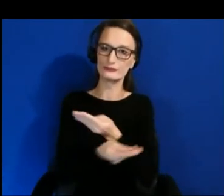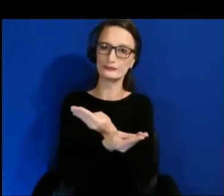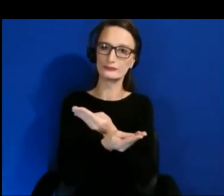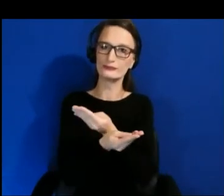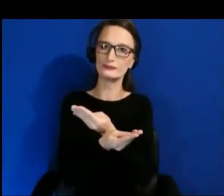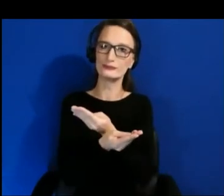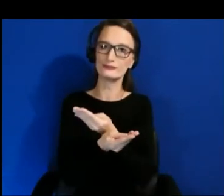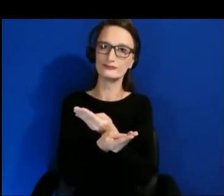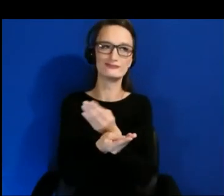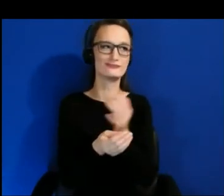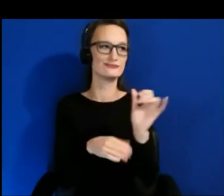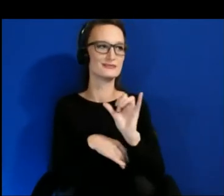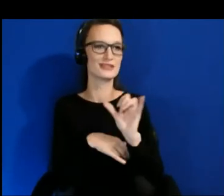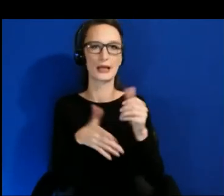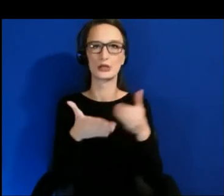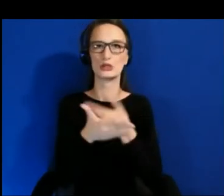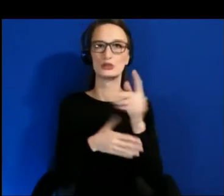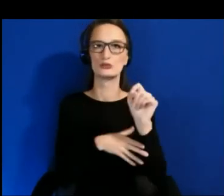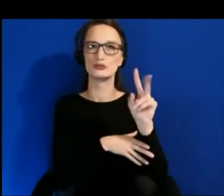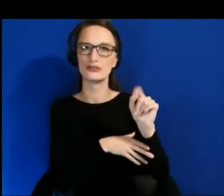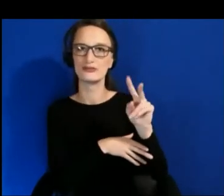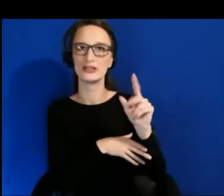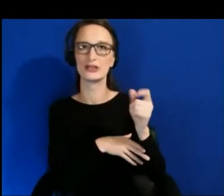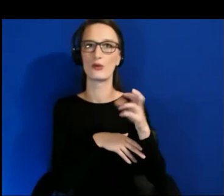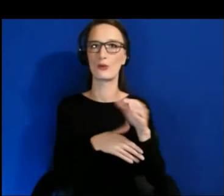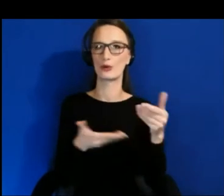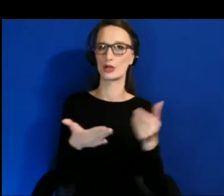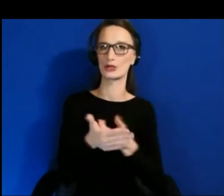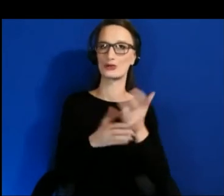new radio of the 21st century.